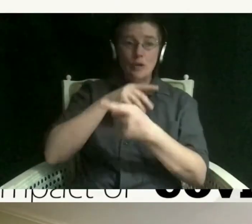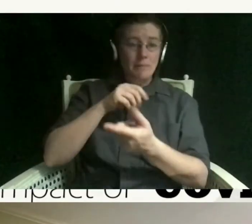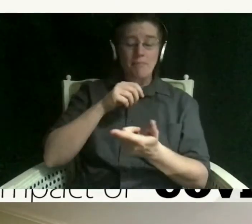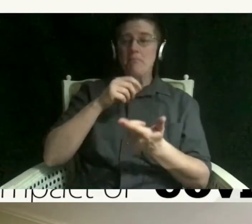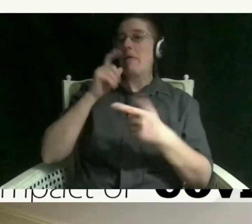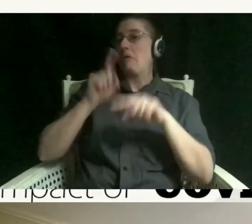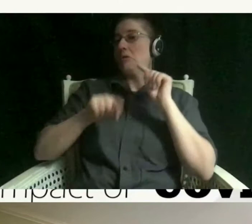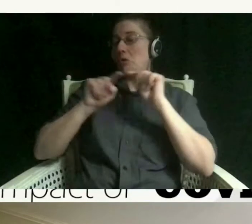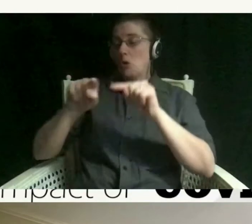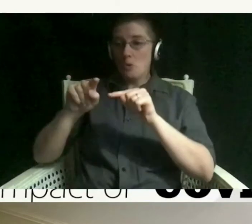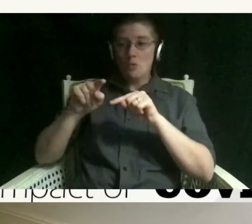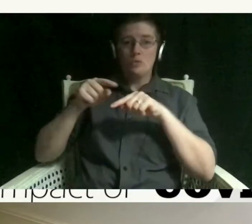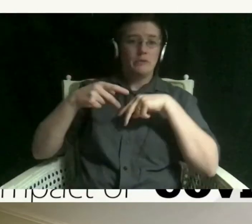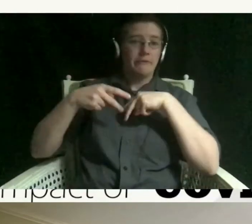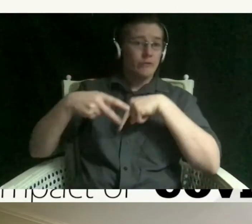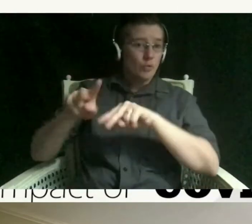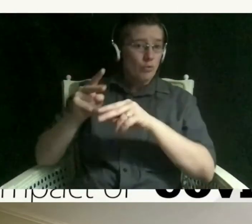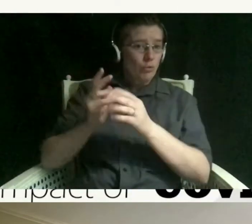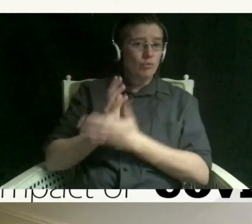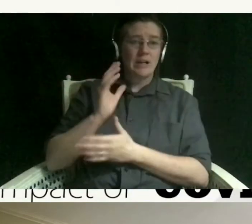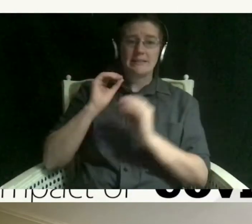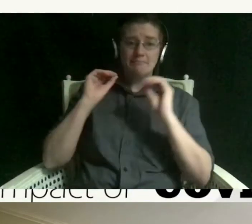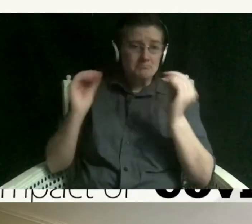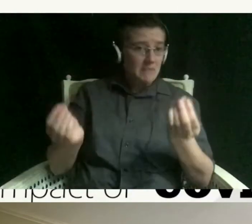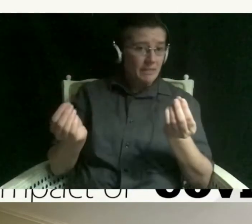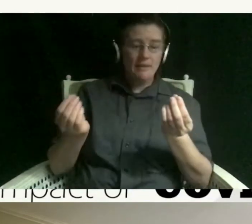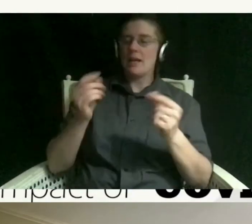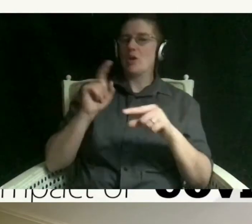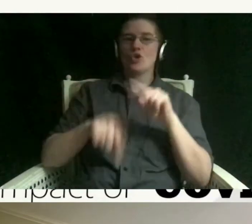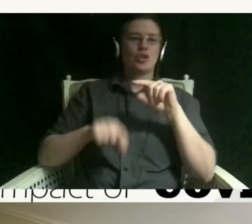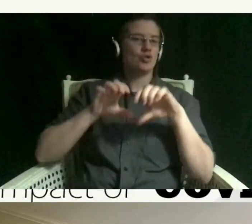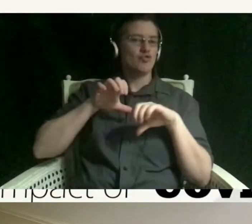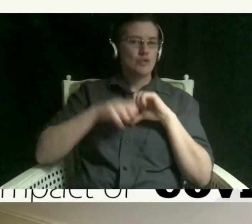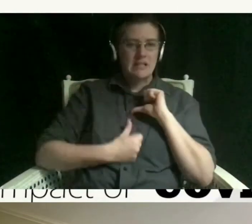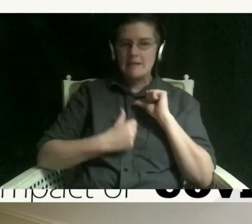that so i couldn't really agree properly or get to see him or talk to him one last time so i can